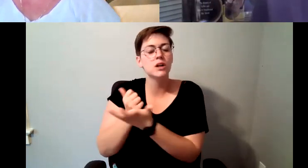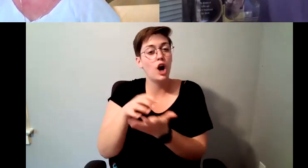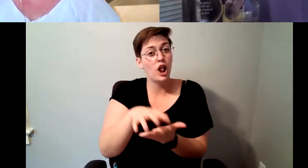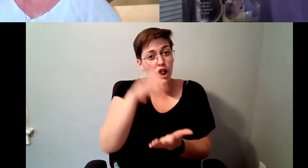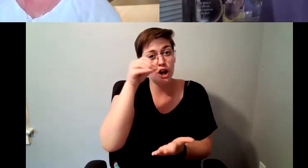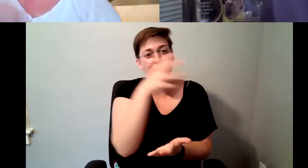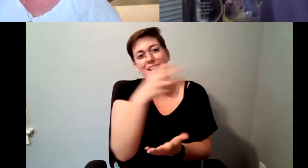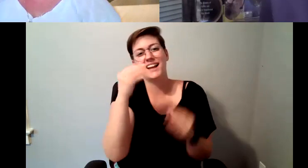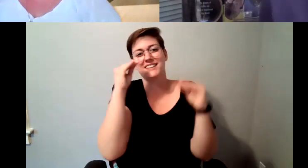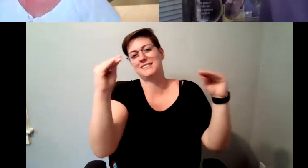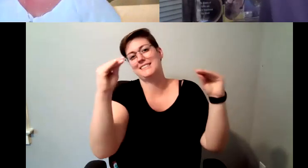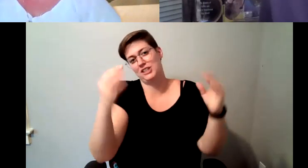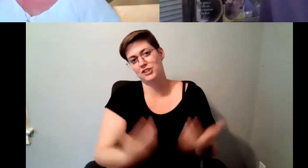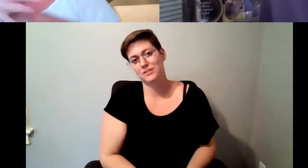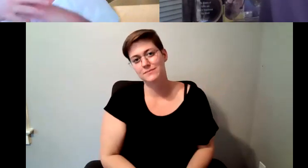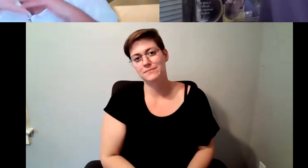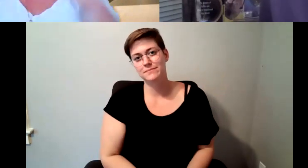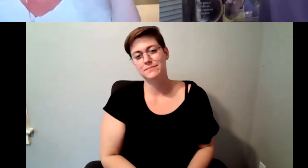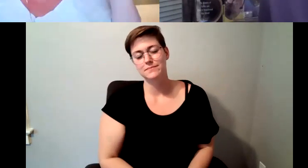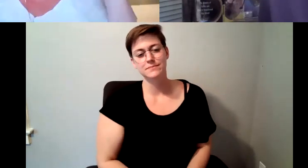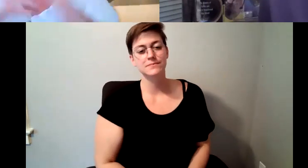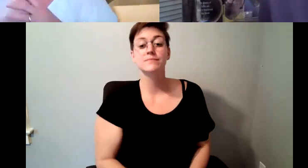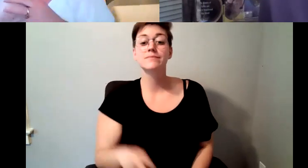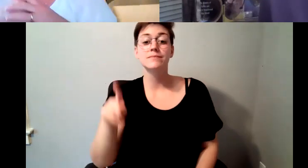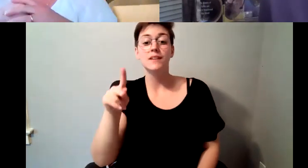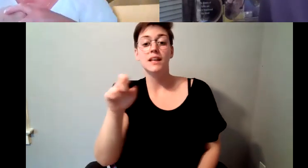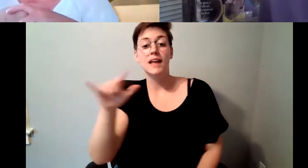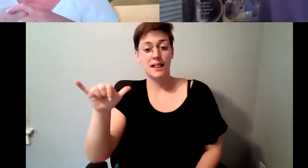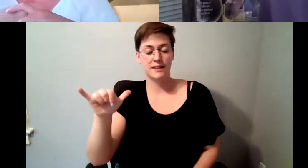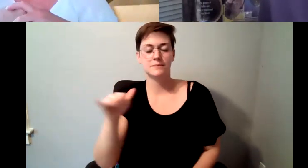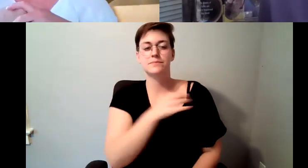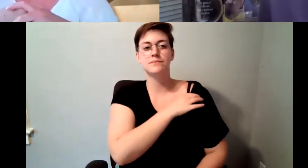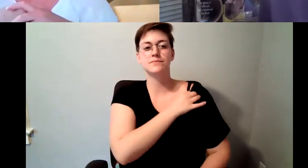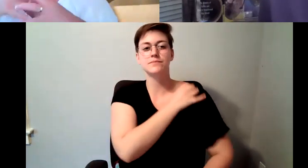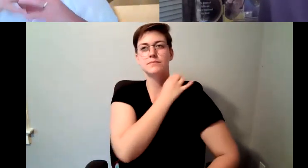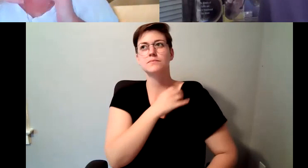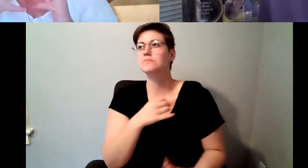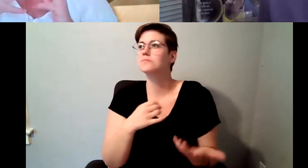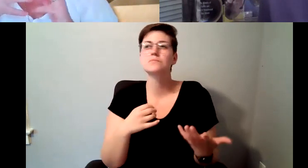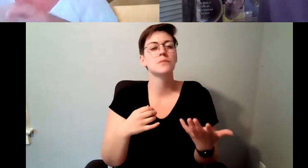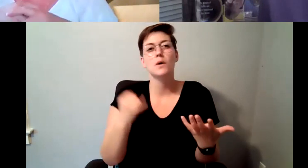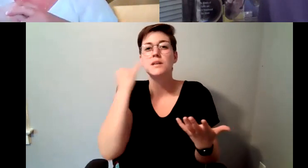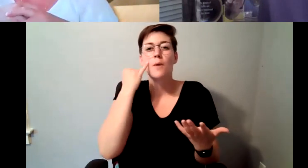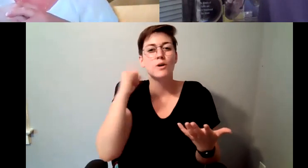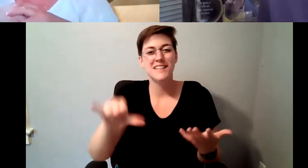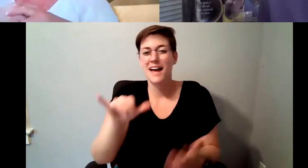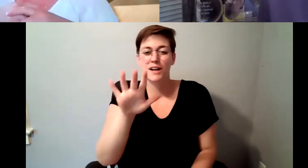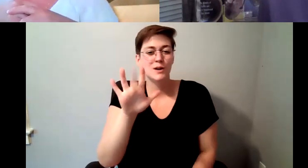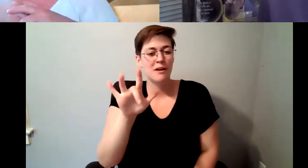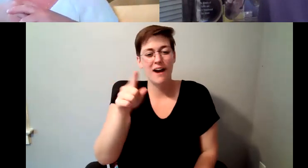Kelly Redder: So there was one of them in that 25 and a half year long copy career and